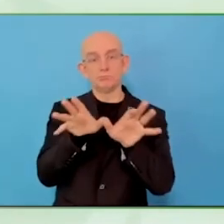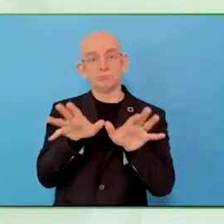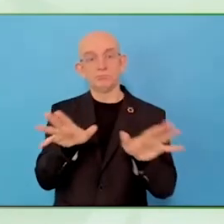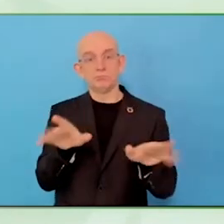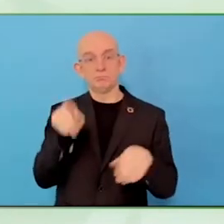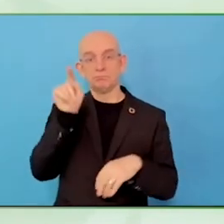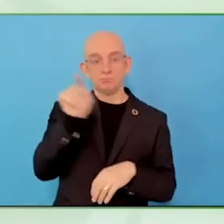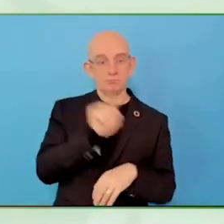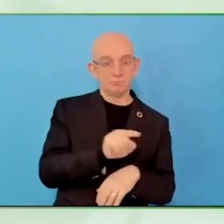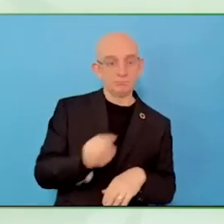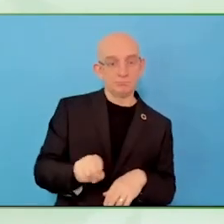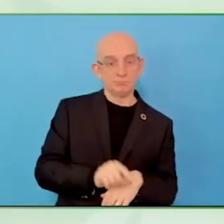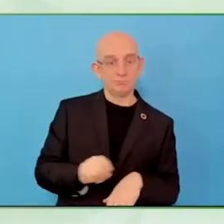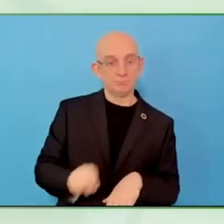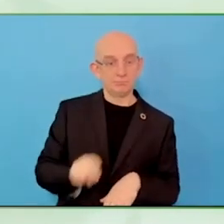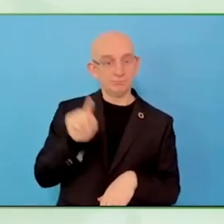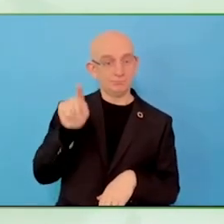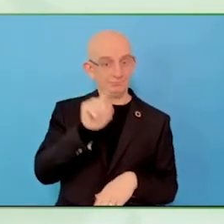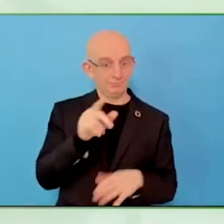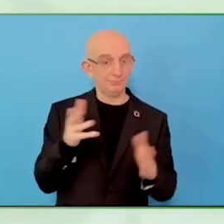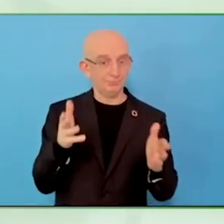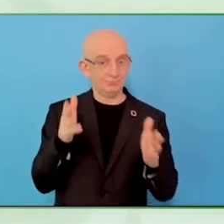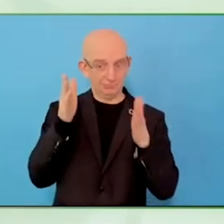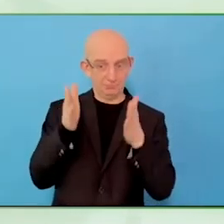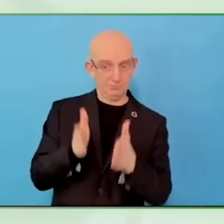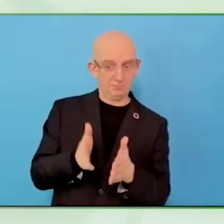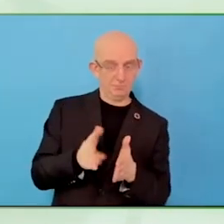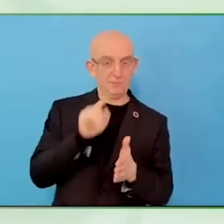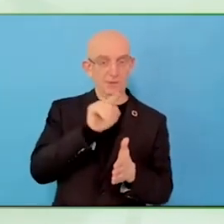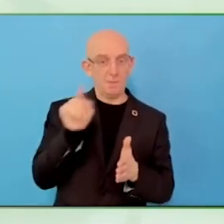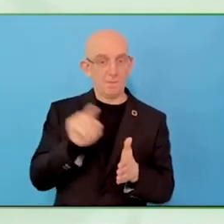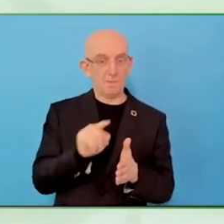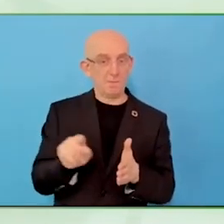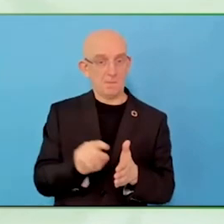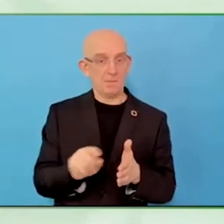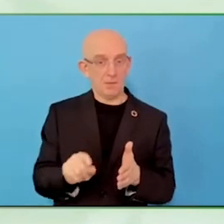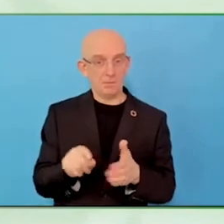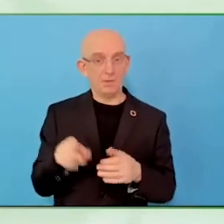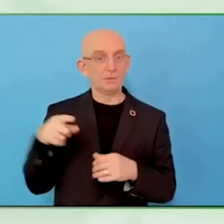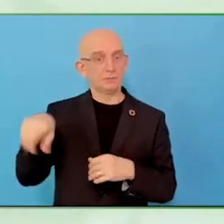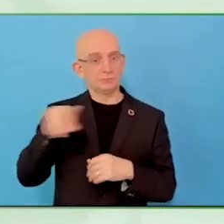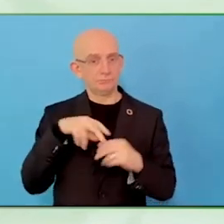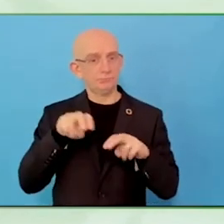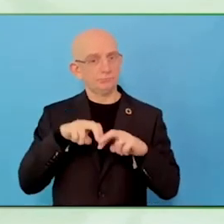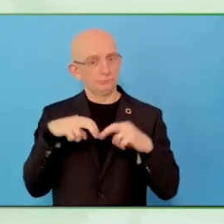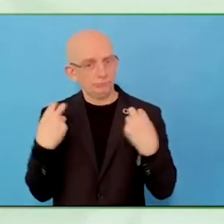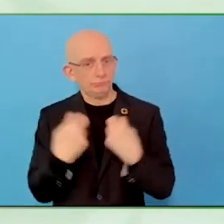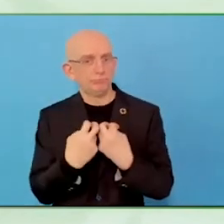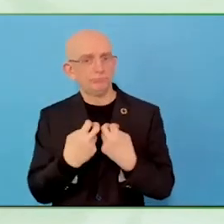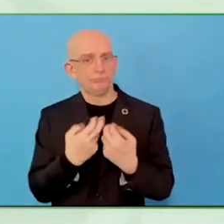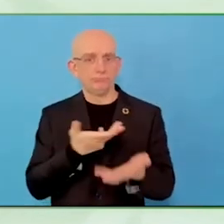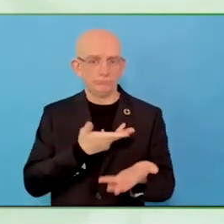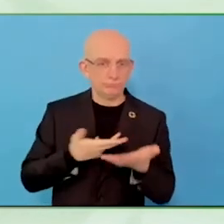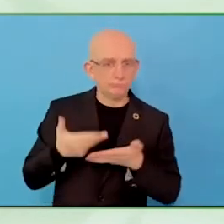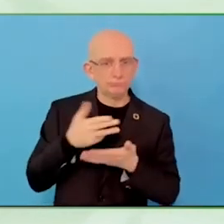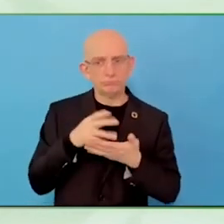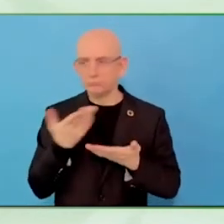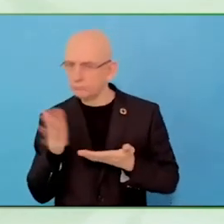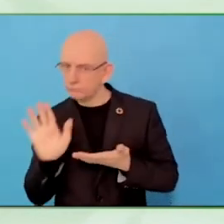Supplement each other. And we have interesting cases of peer support and entrepreneurs